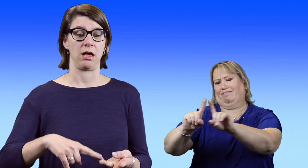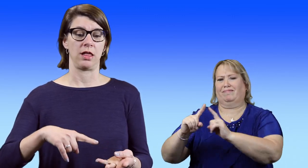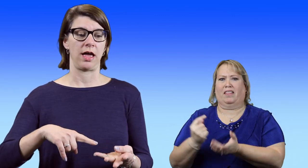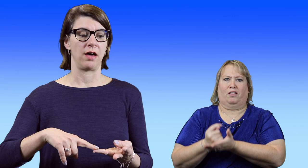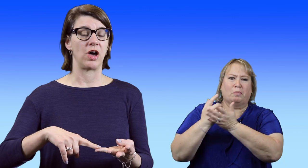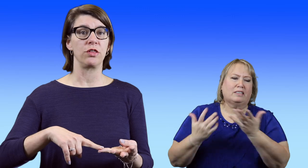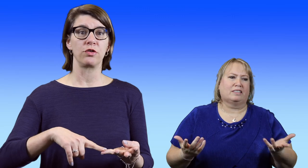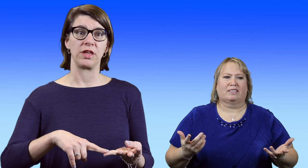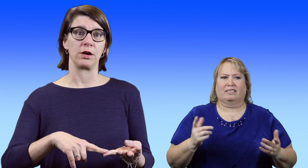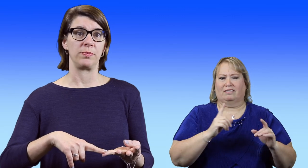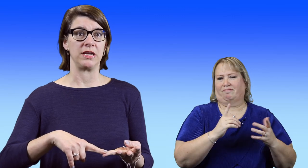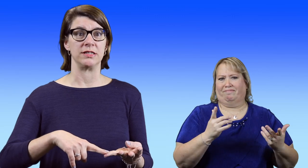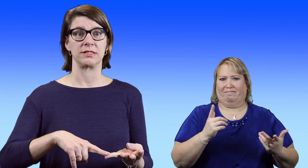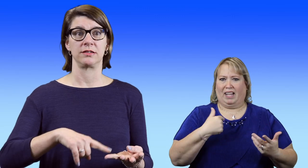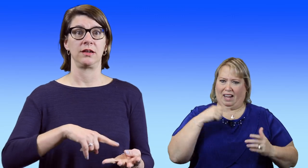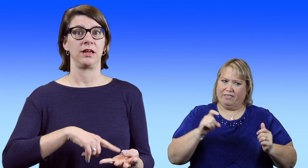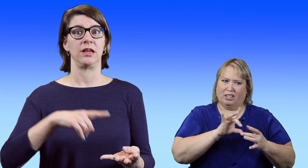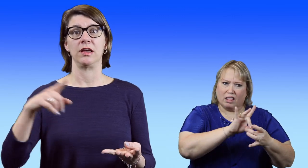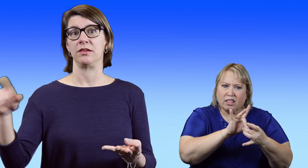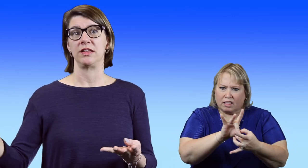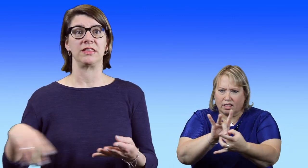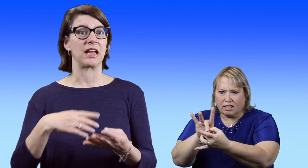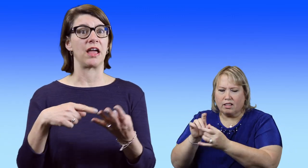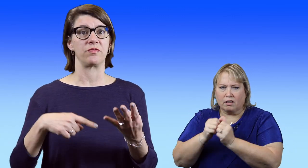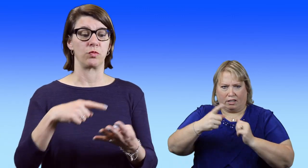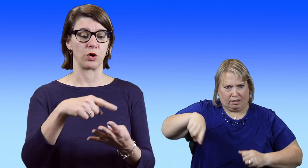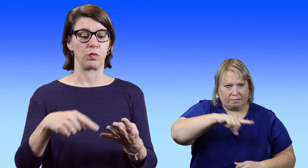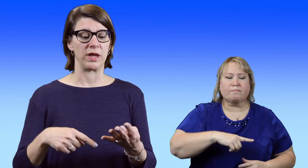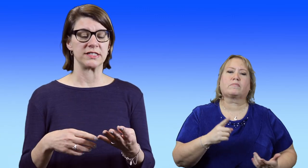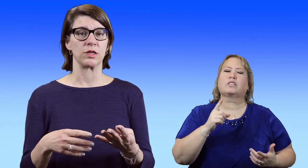I have other therapies that I have to work with.